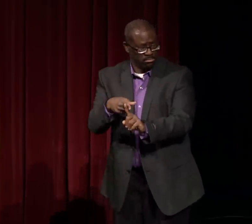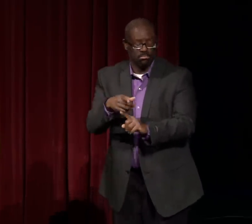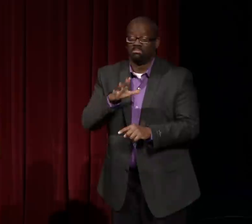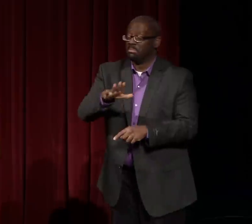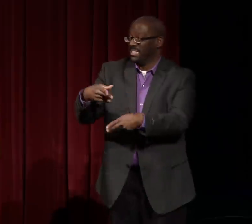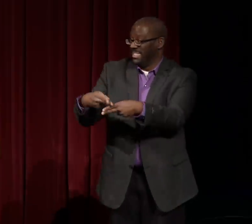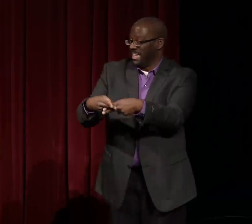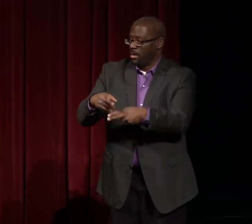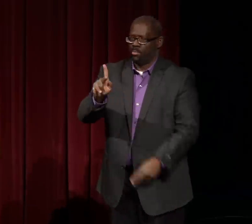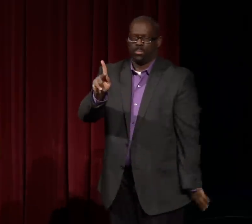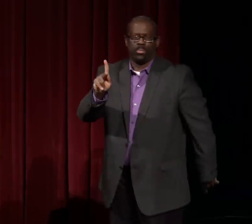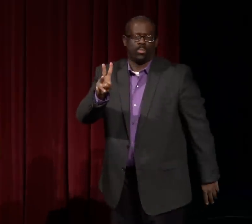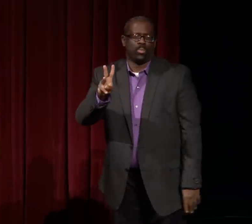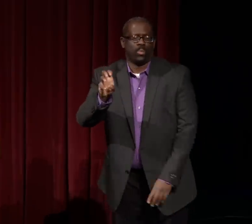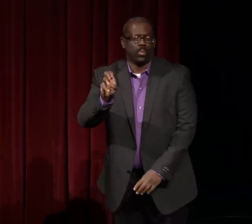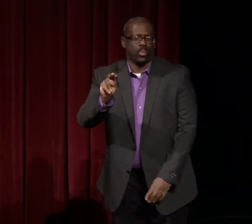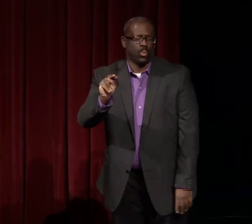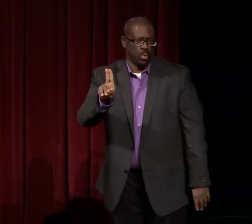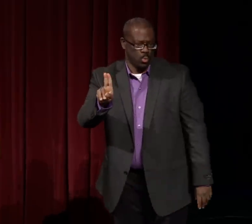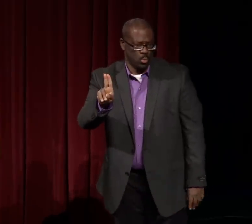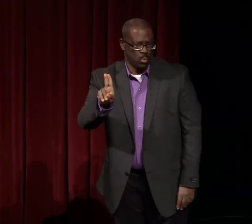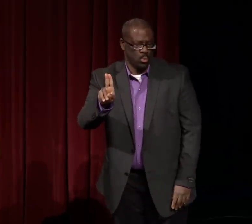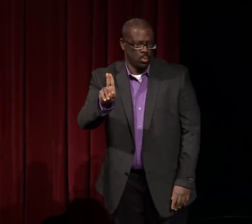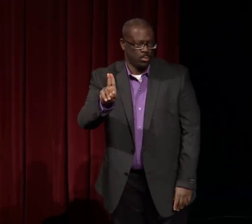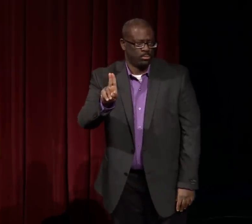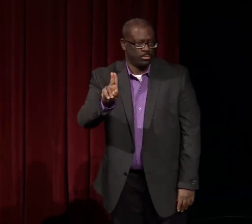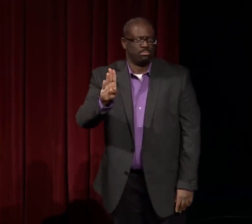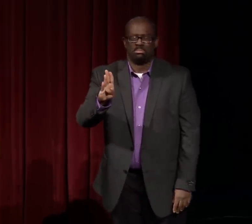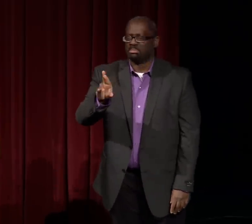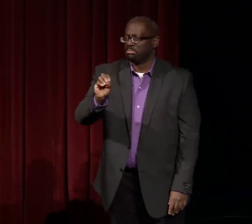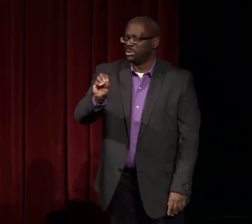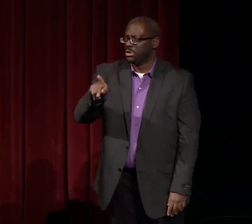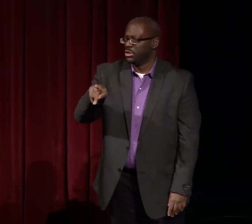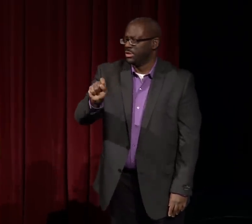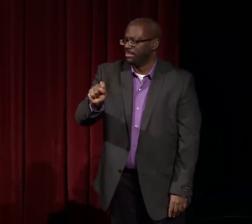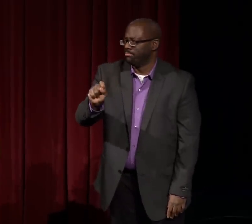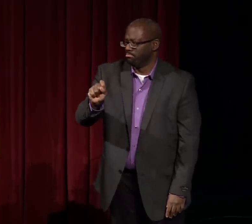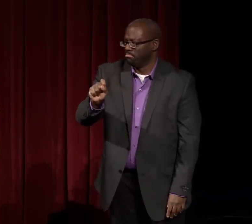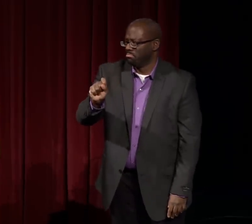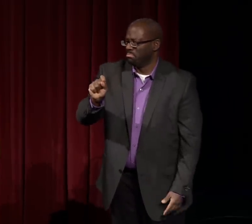and there was one gentleman in the class named Kwenu Brooks.